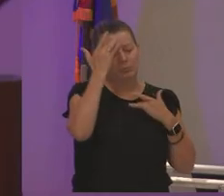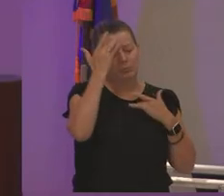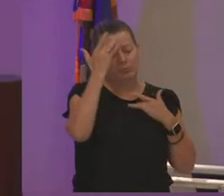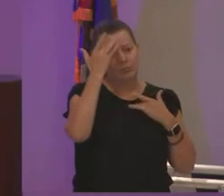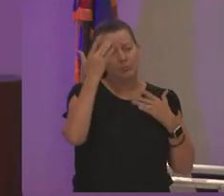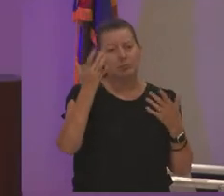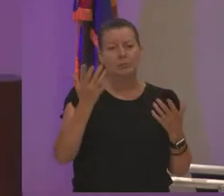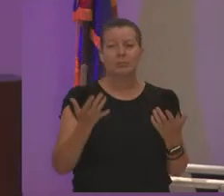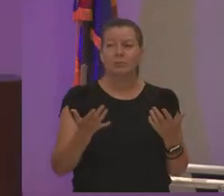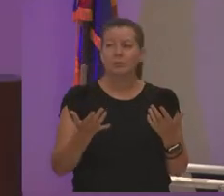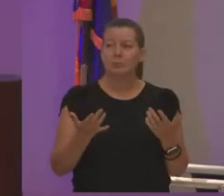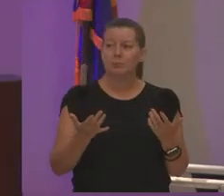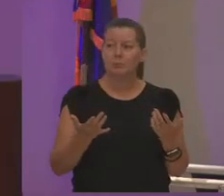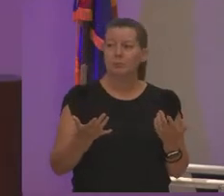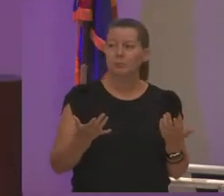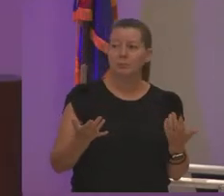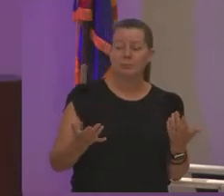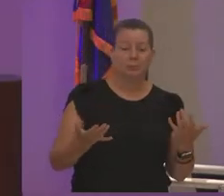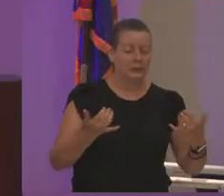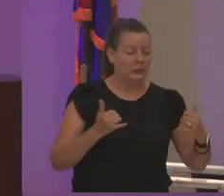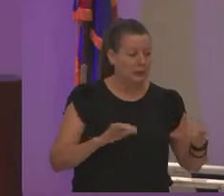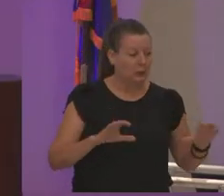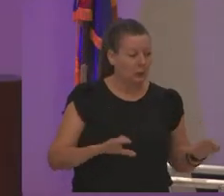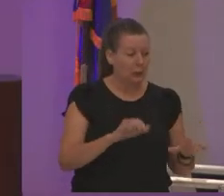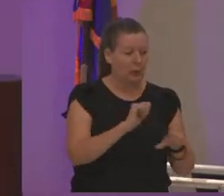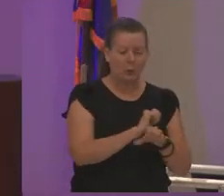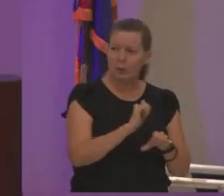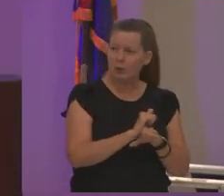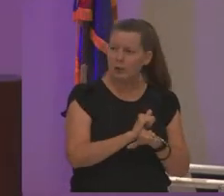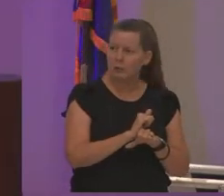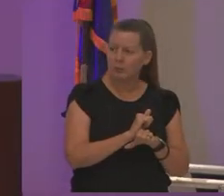know and there's not something they're still doing their work that i needed to have grace